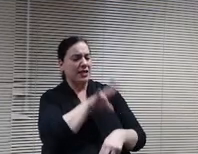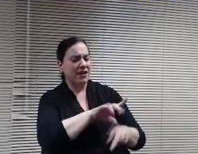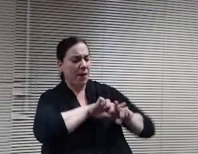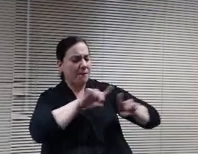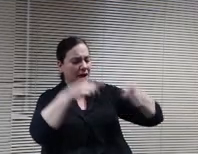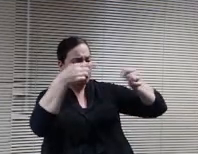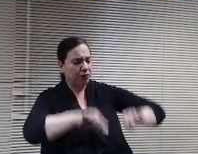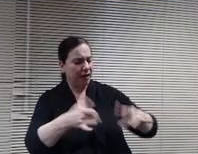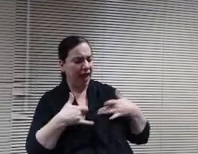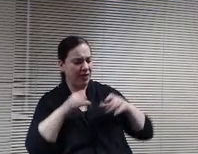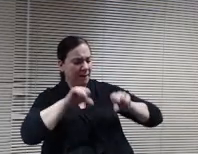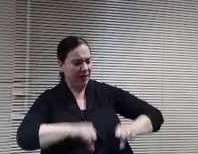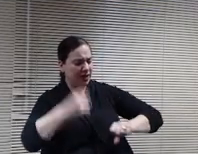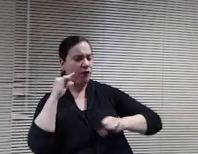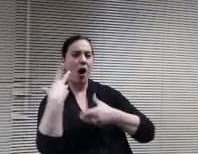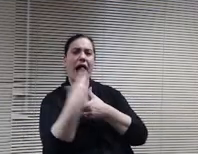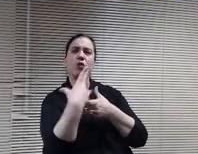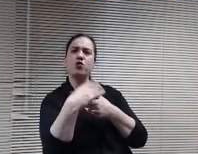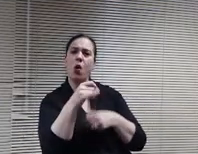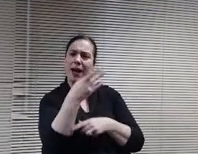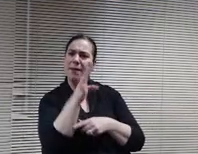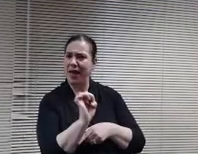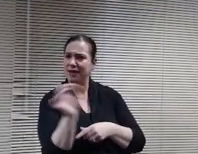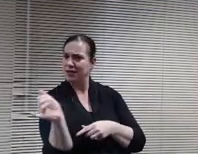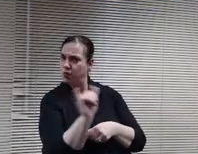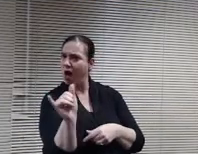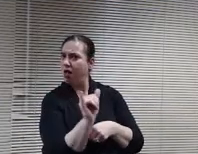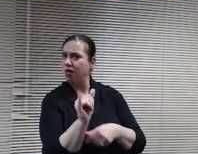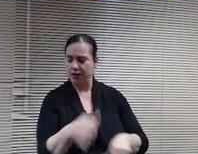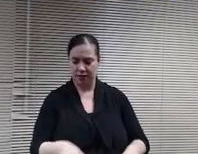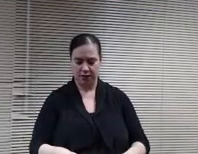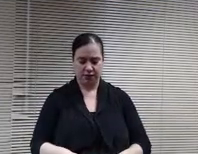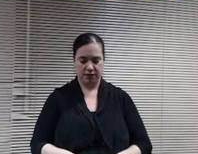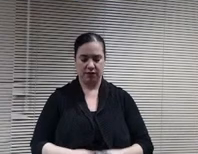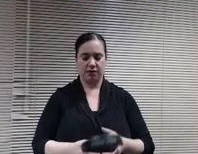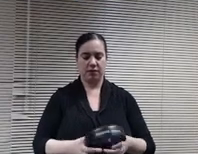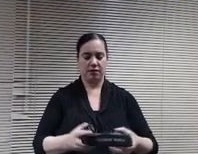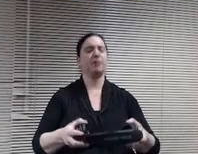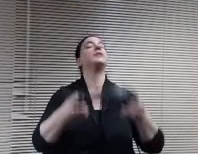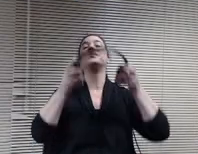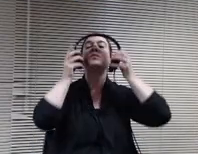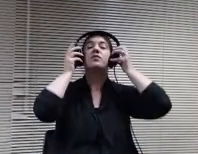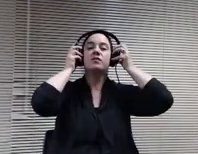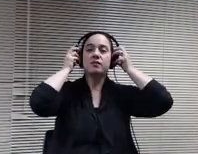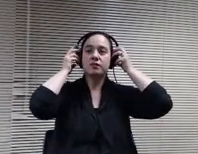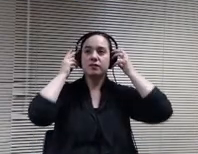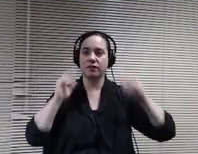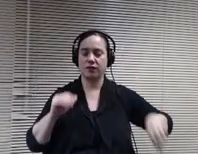but is there the ability for outdoor space to be incorporated? Yeah, one of the really exciting spaces is right